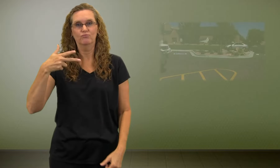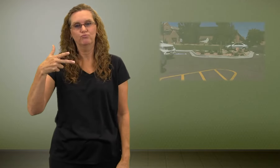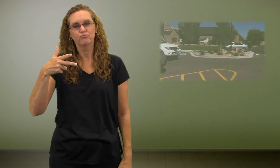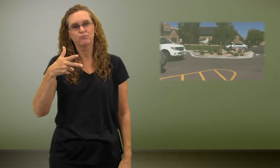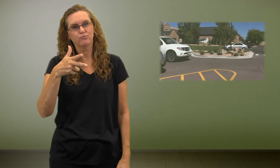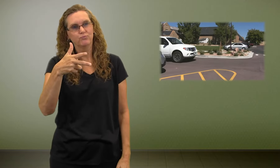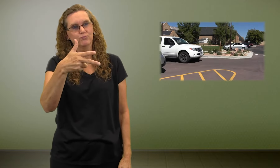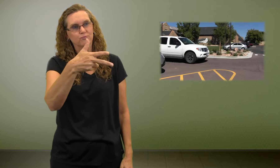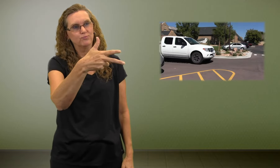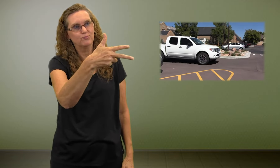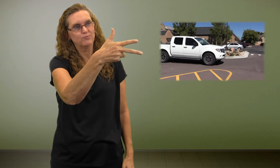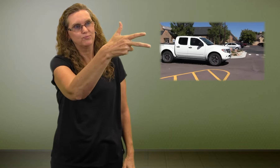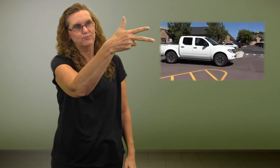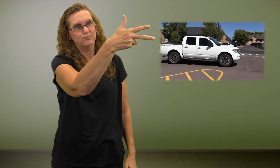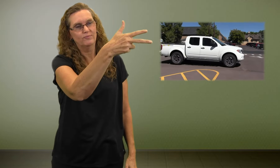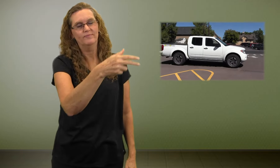I drove my car.